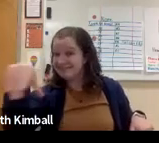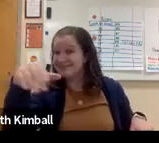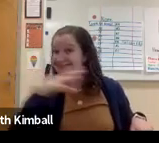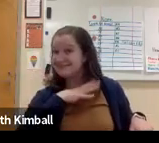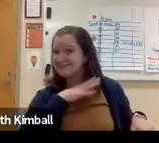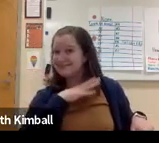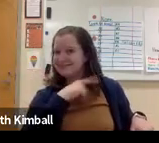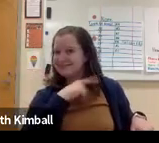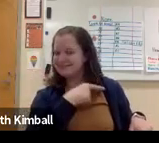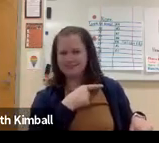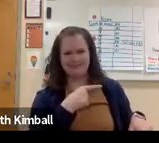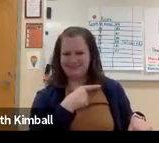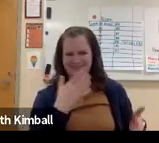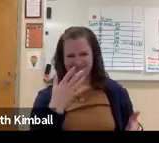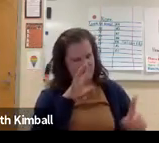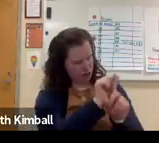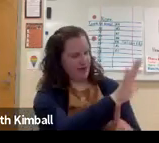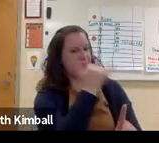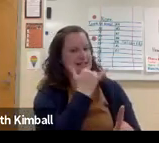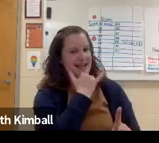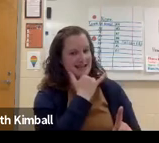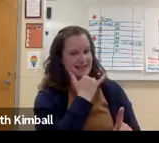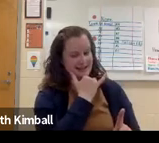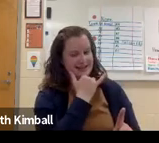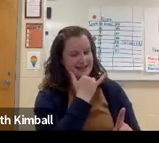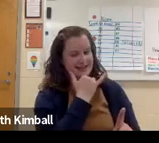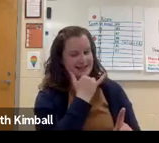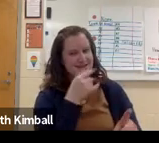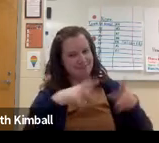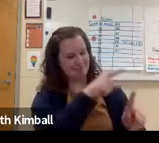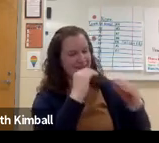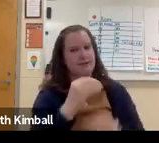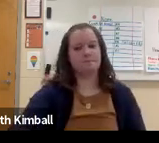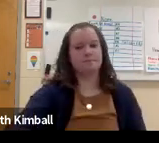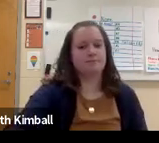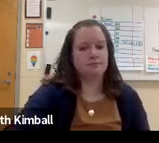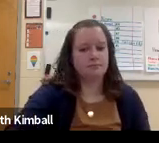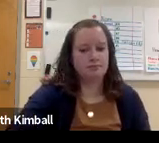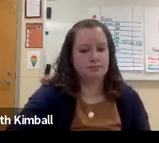Often, when we just plow ahead, even the other students will make mistakes.